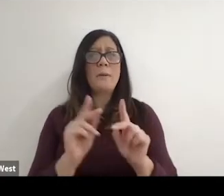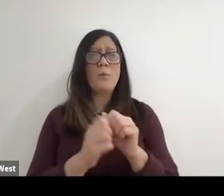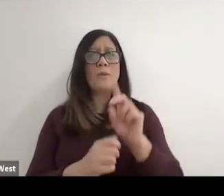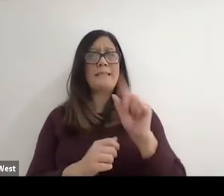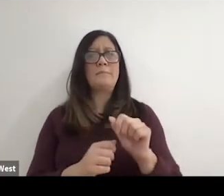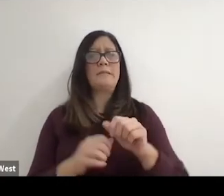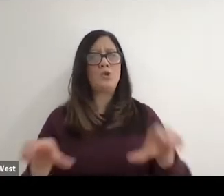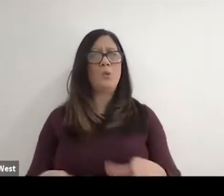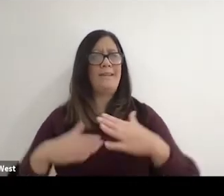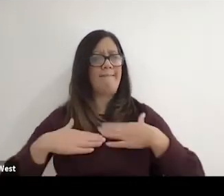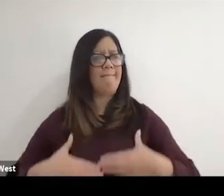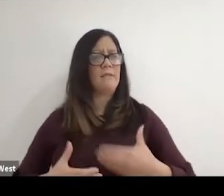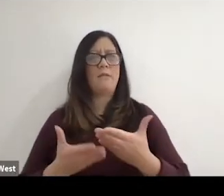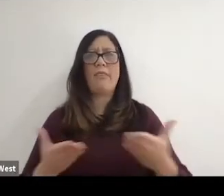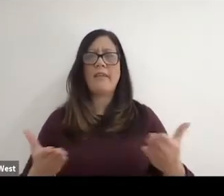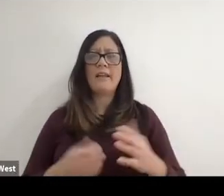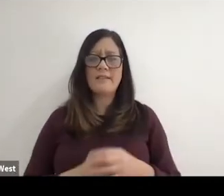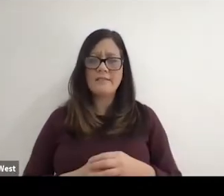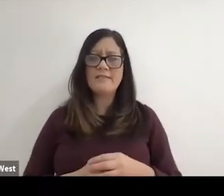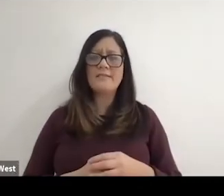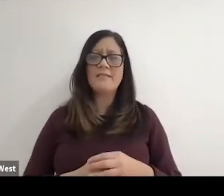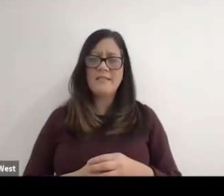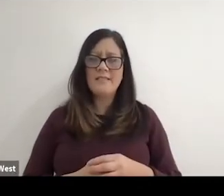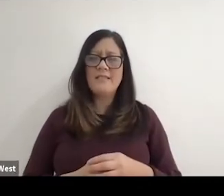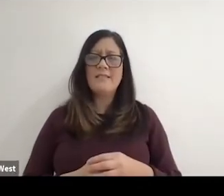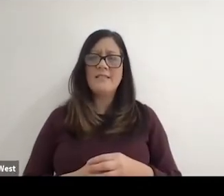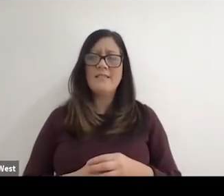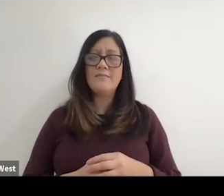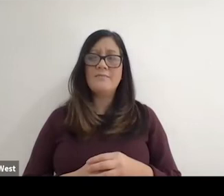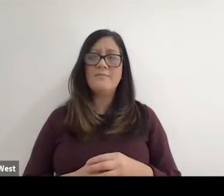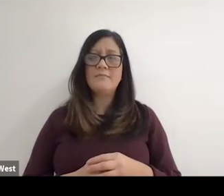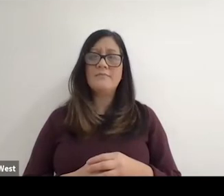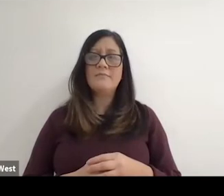disabilities doing physical things. Incentive to those that might not want